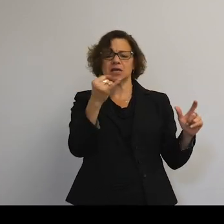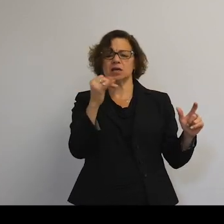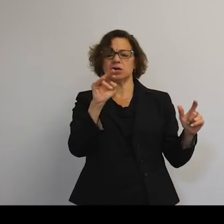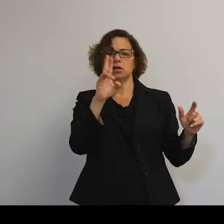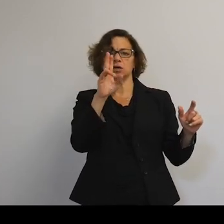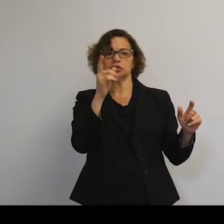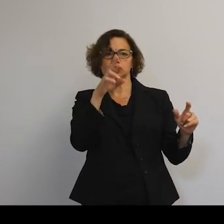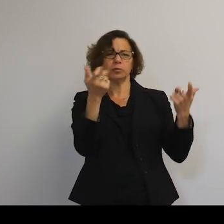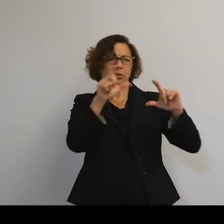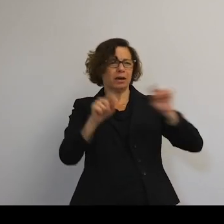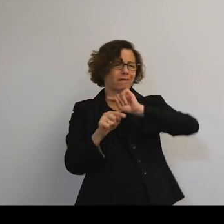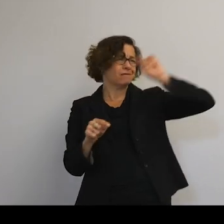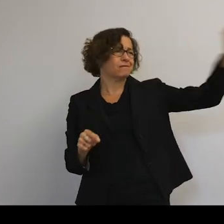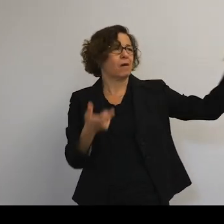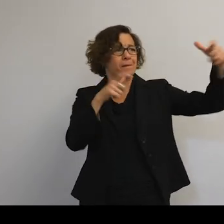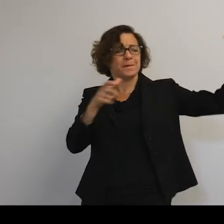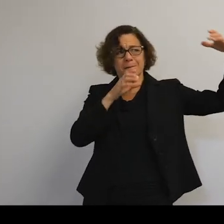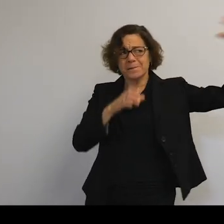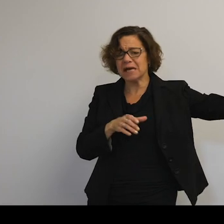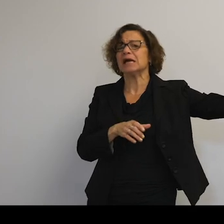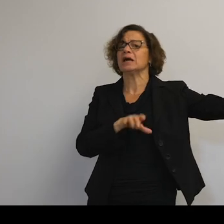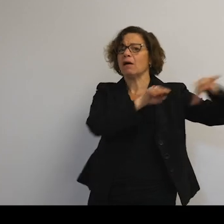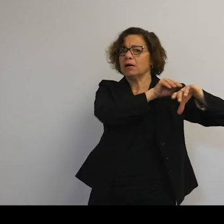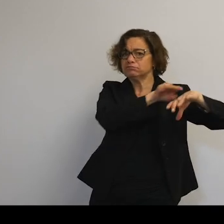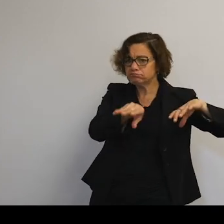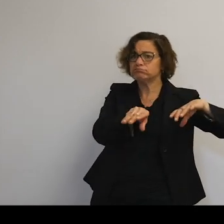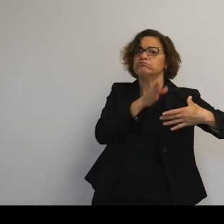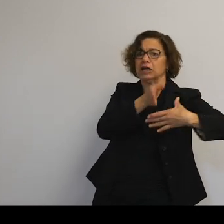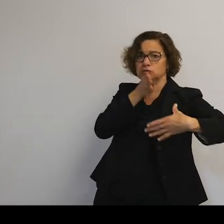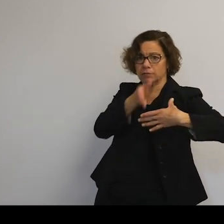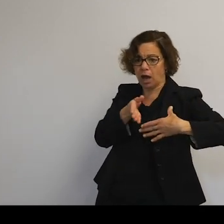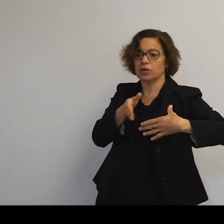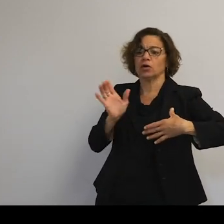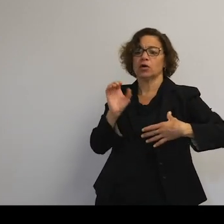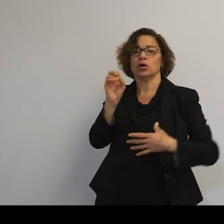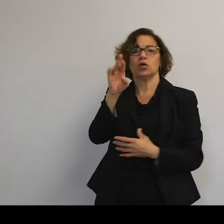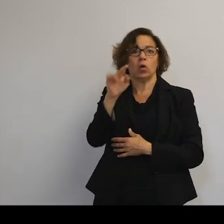so massive that they also perturb or change the orbital path.